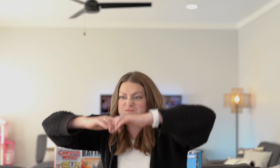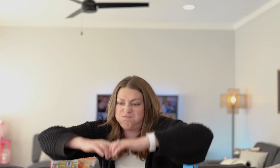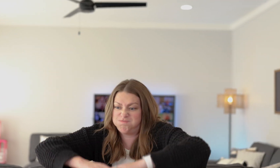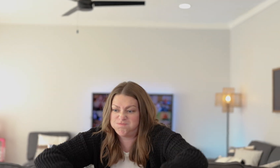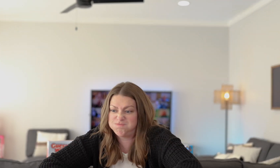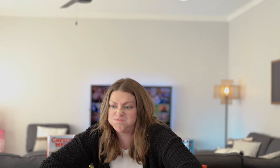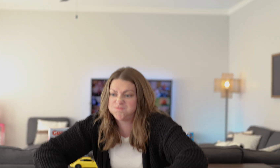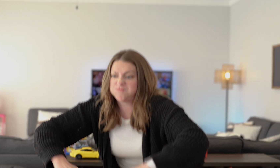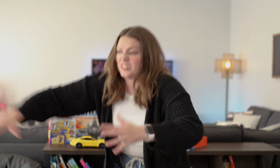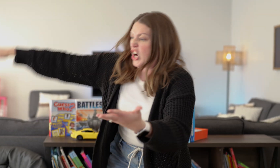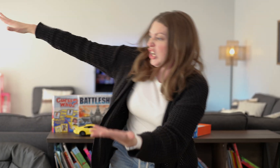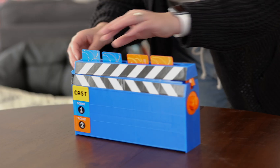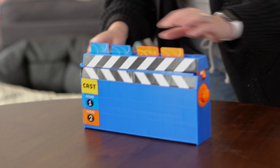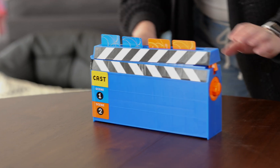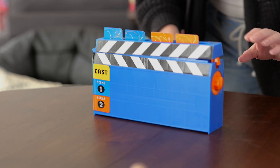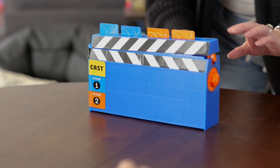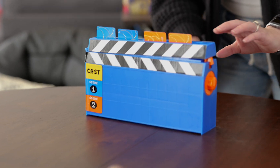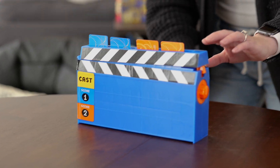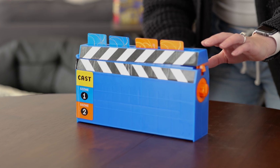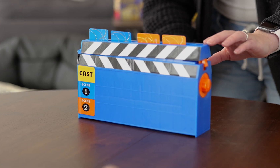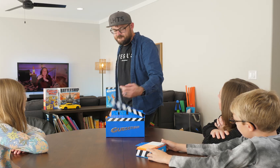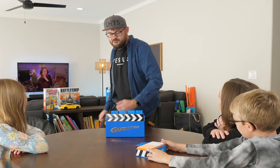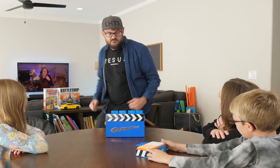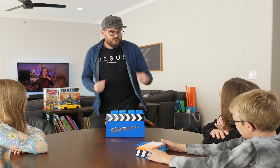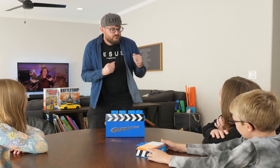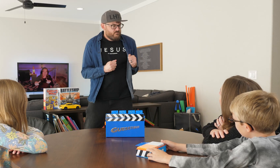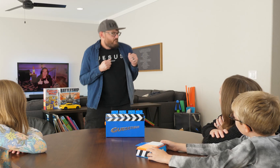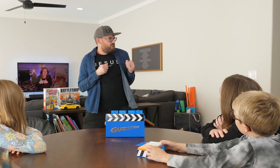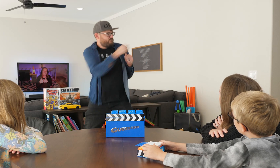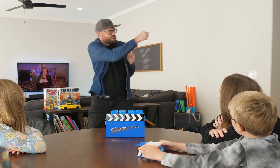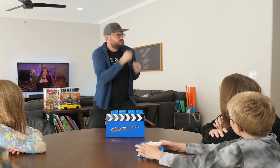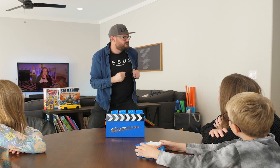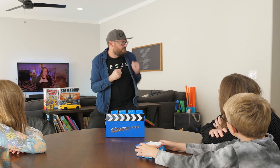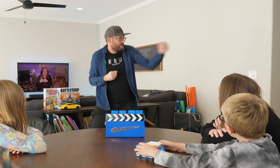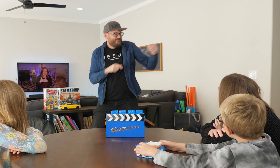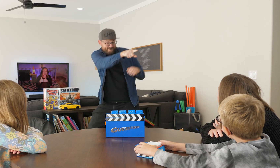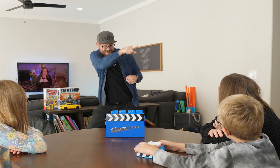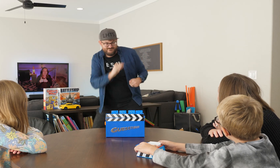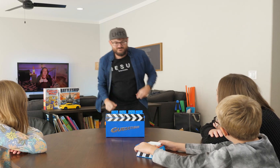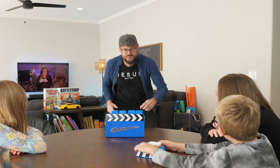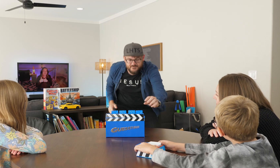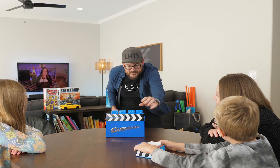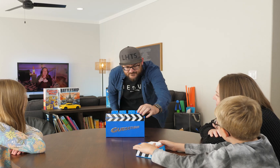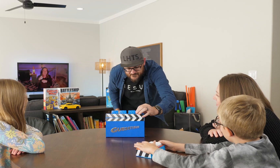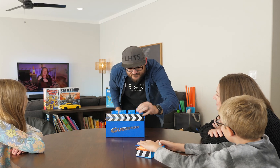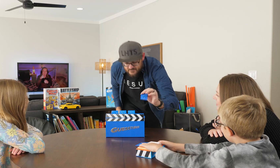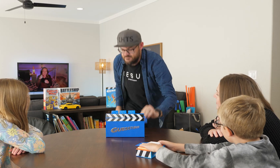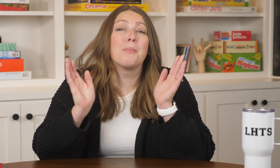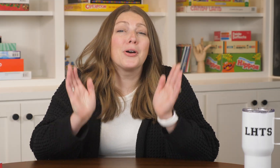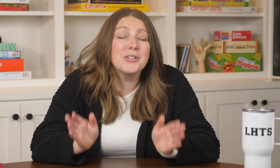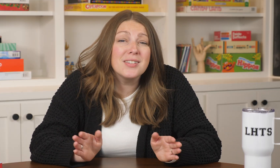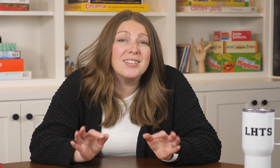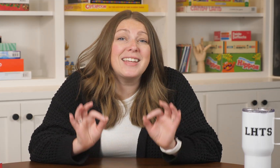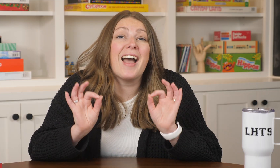charades. You only have a short time to act so you have to be quick and silly to win. Personally